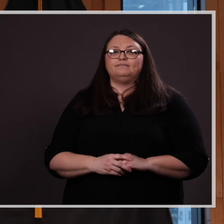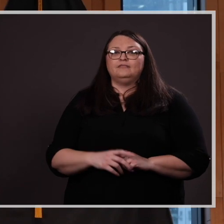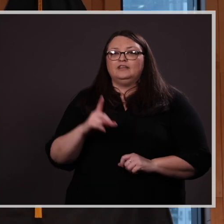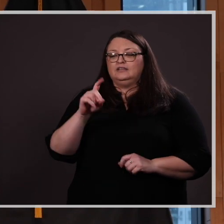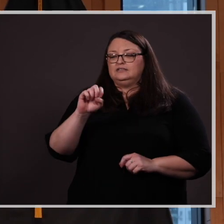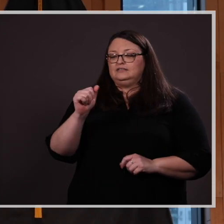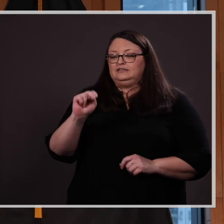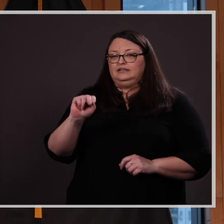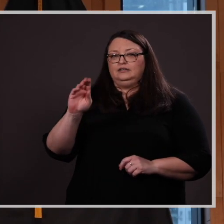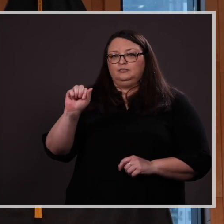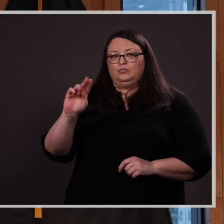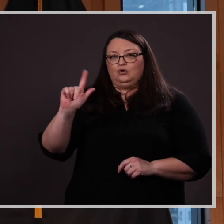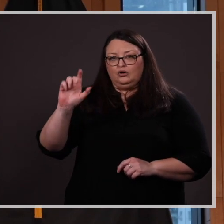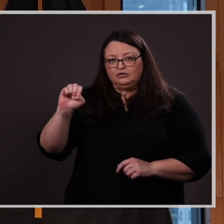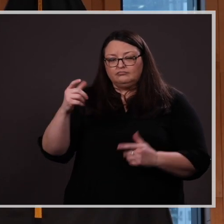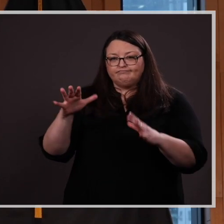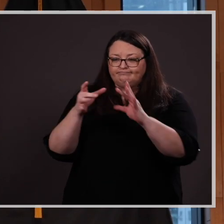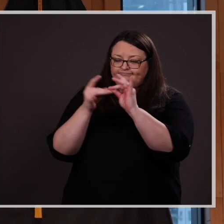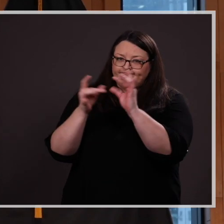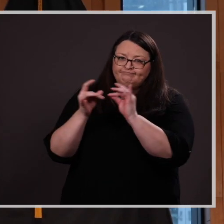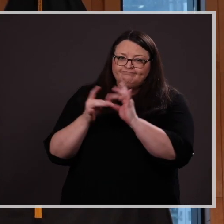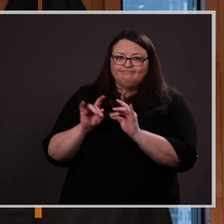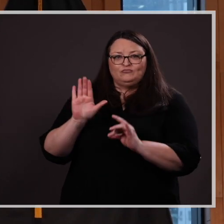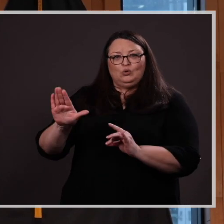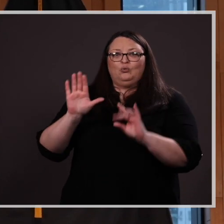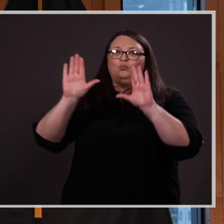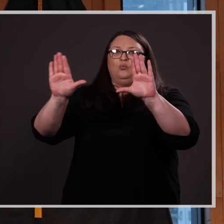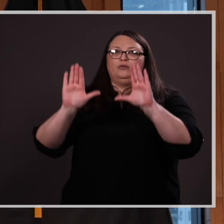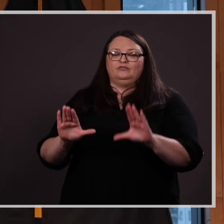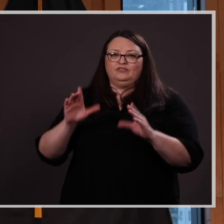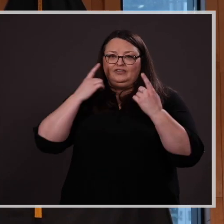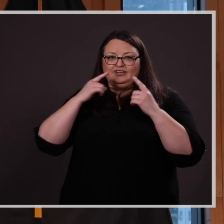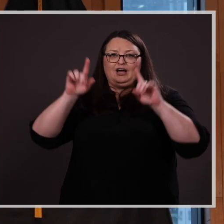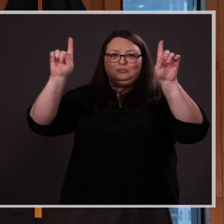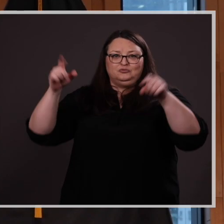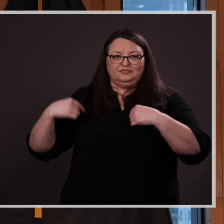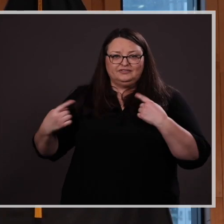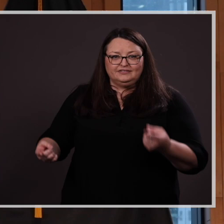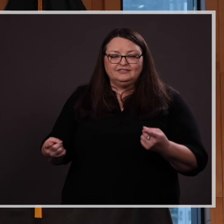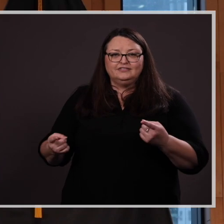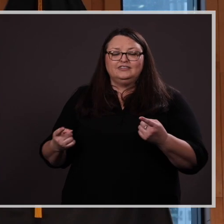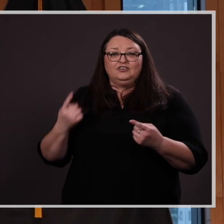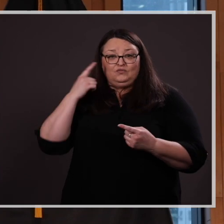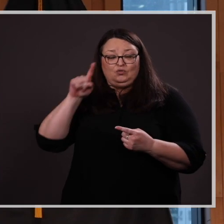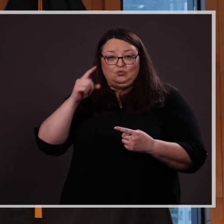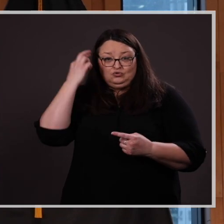Dean Bartle has already highlighted Samantha’s many accomplishments, and for those reasons,